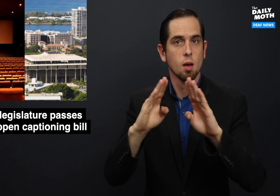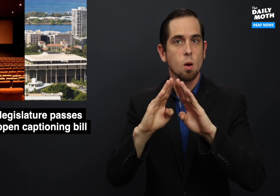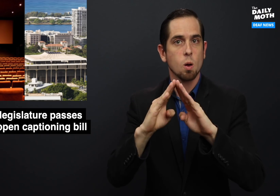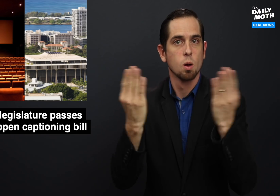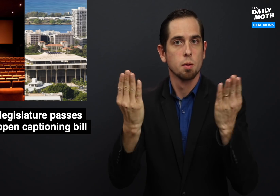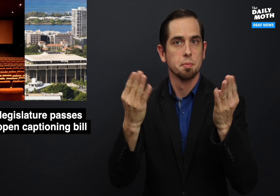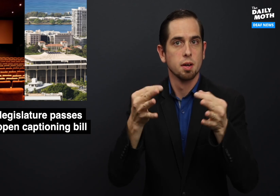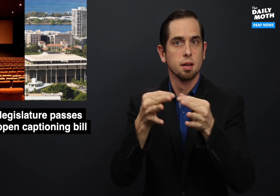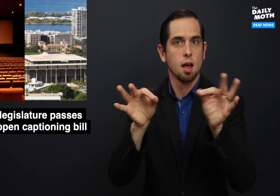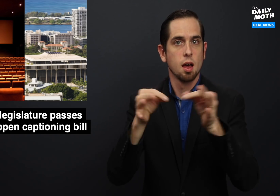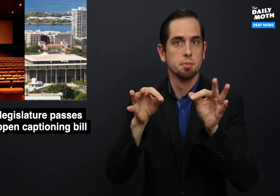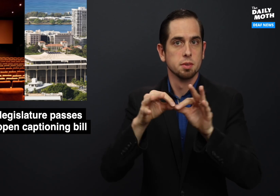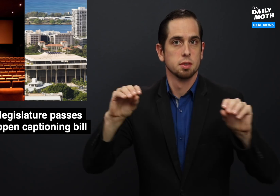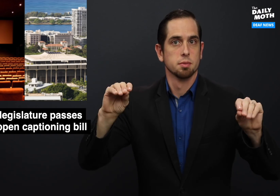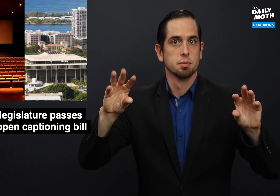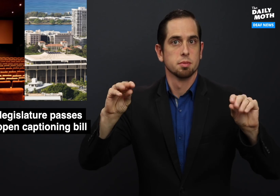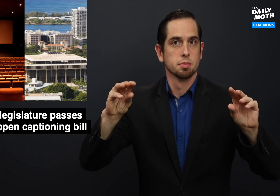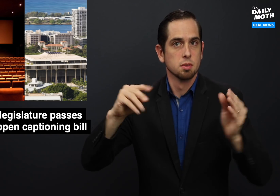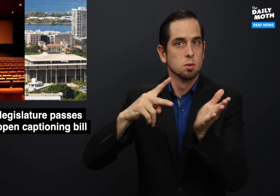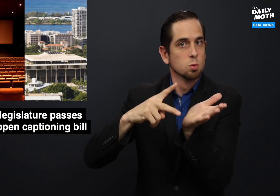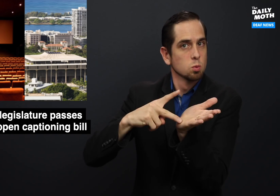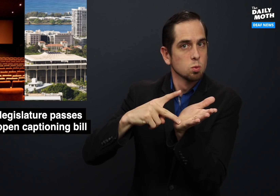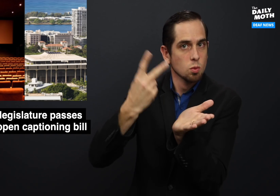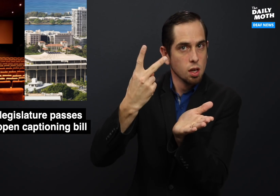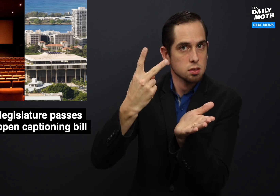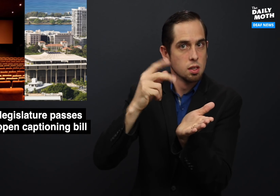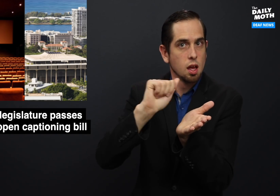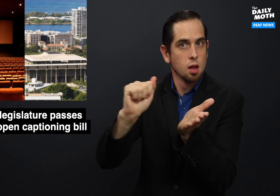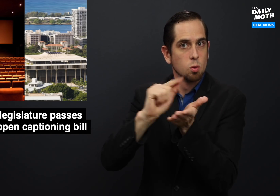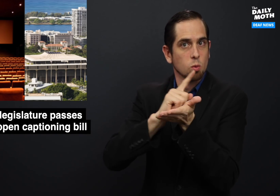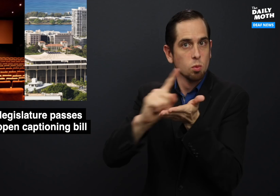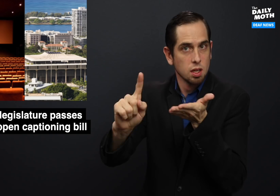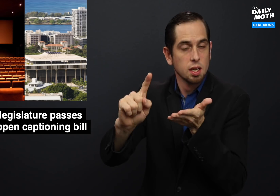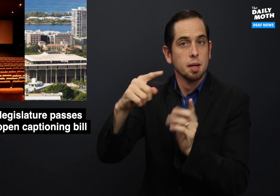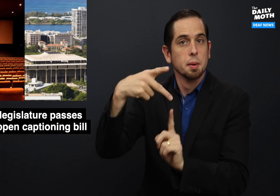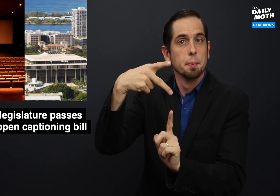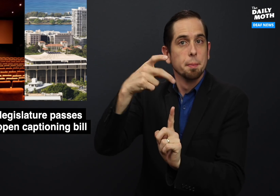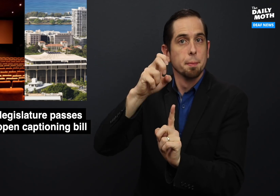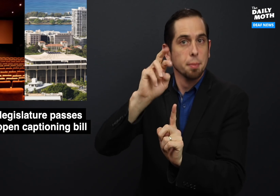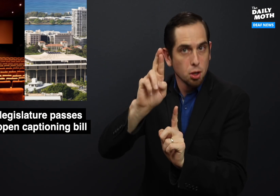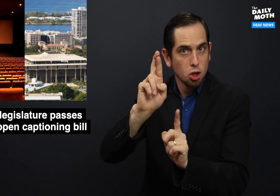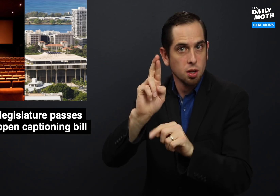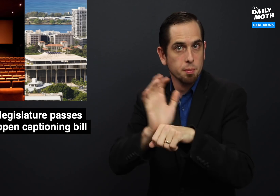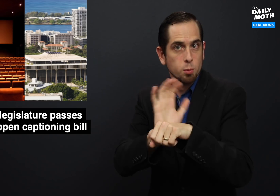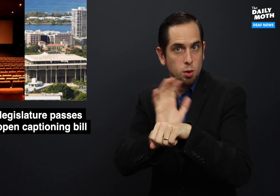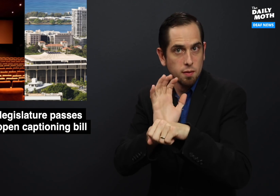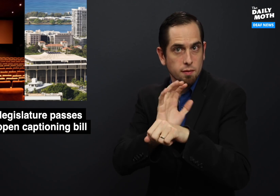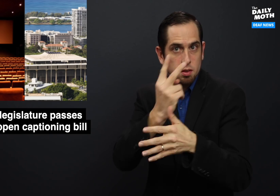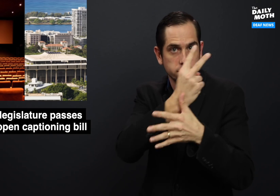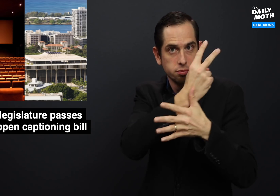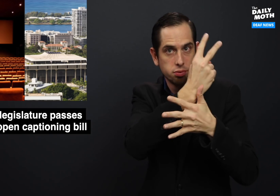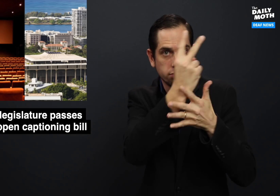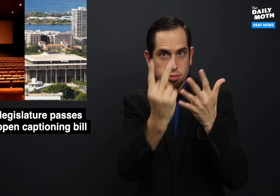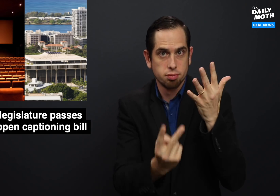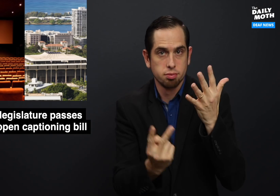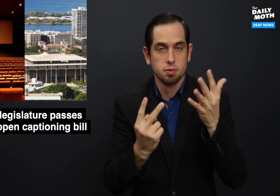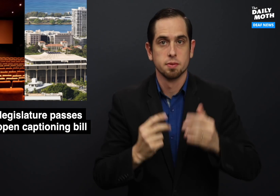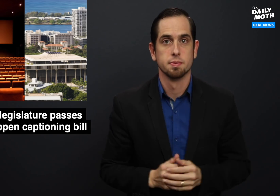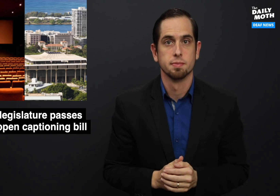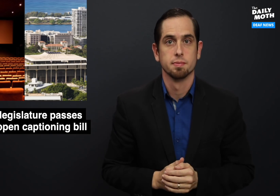open captioning twice a week per movie.